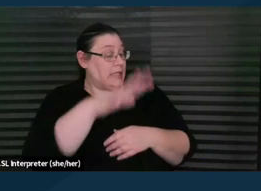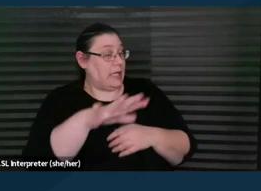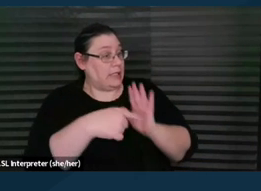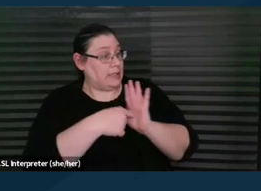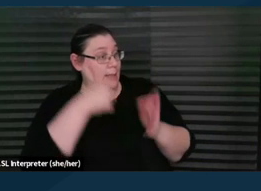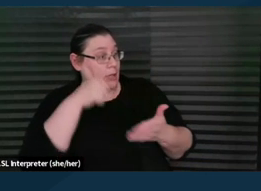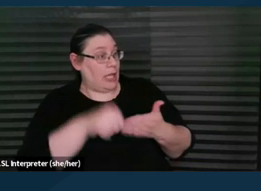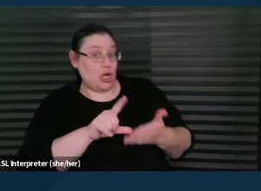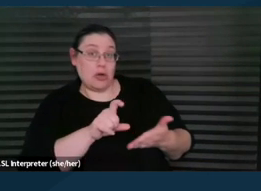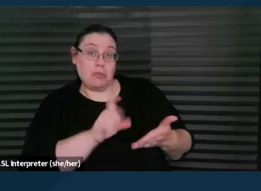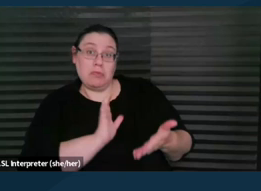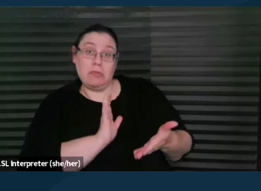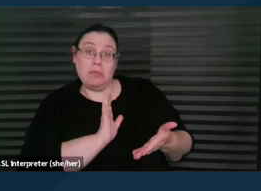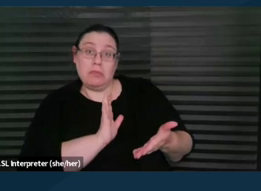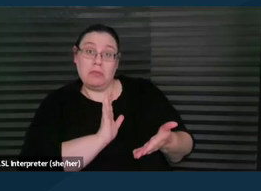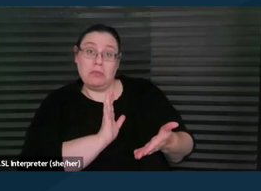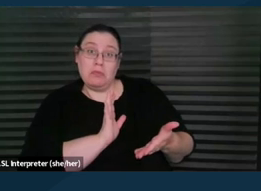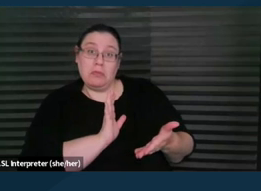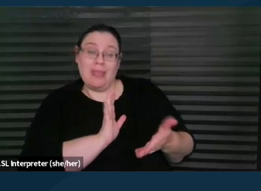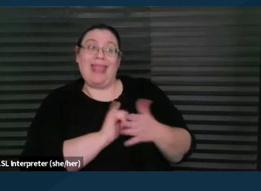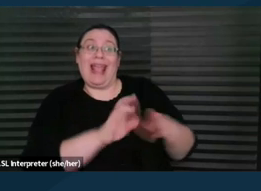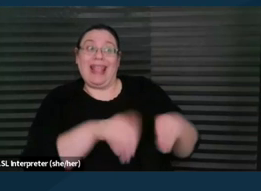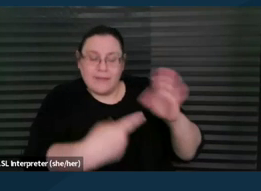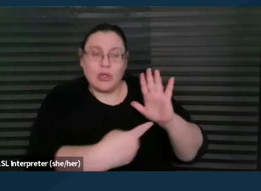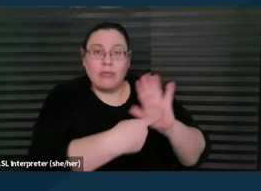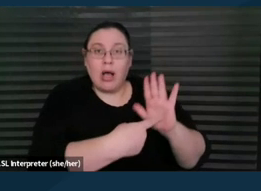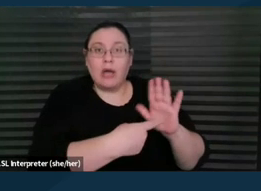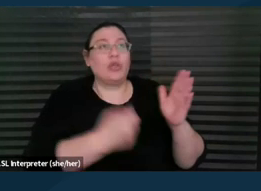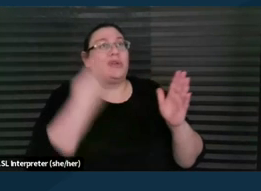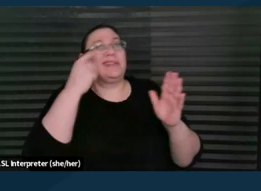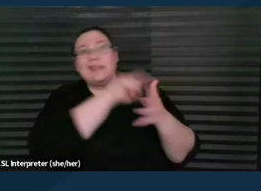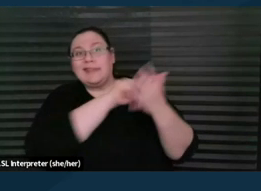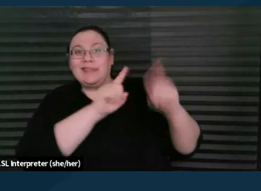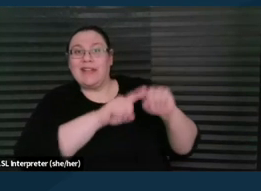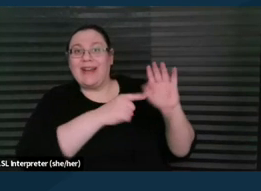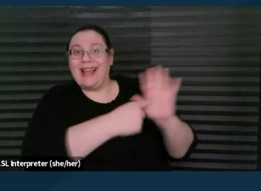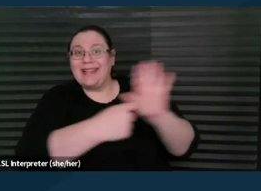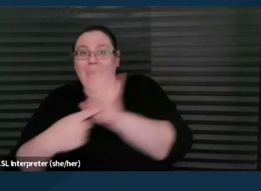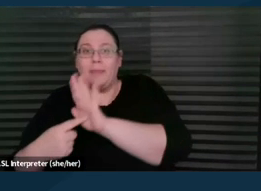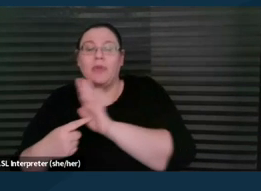And then they, you know, that would give you a model or you could see some examples. So therefore, you know, you're putting it back on the parent.